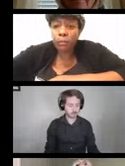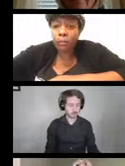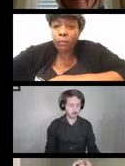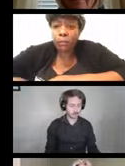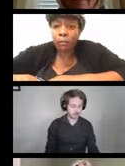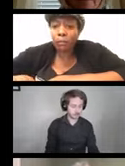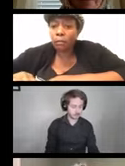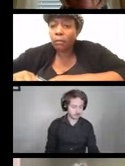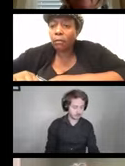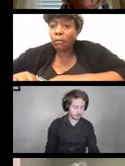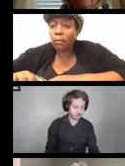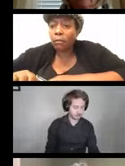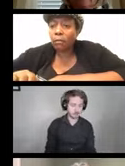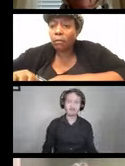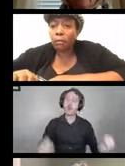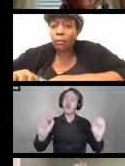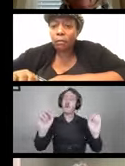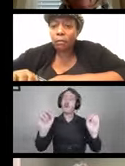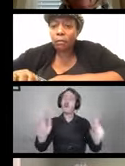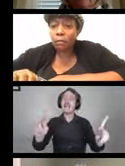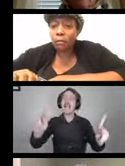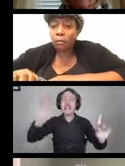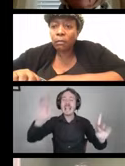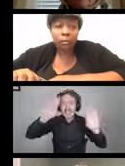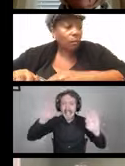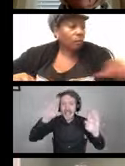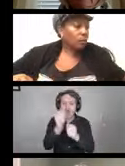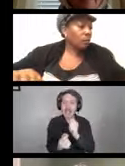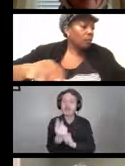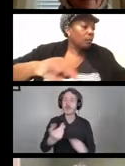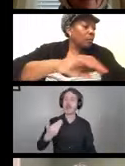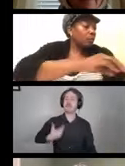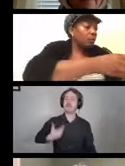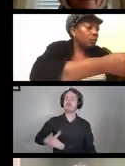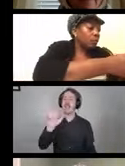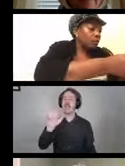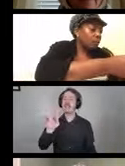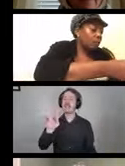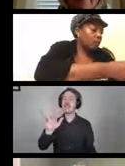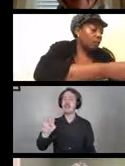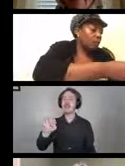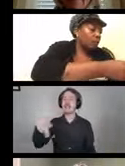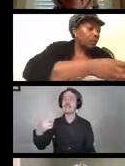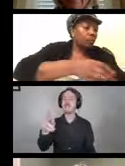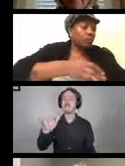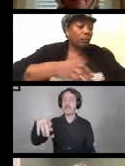Carolyn Phillips: Hello, everybody. My name is Carolyn Philips and I'm thrilled to be presenting today